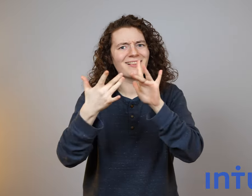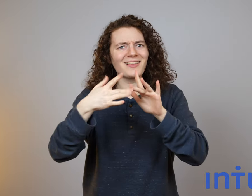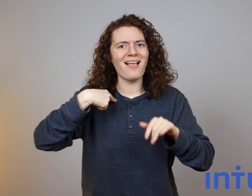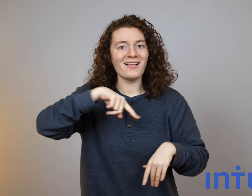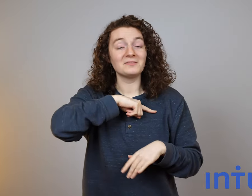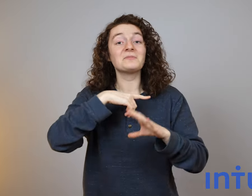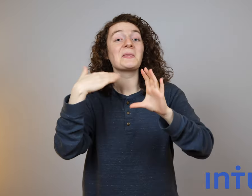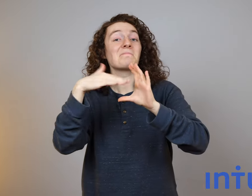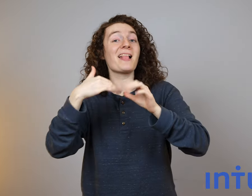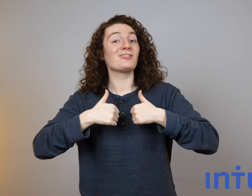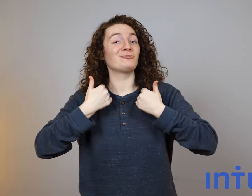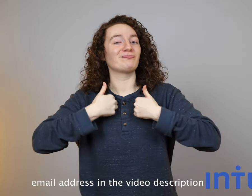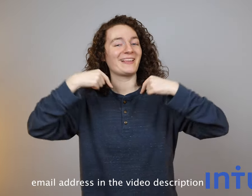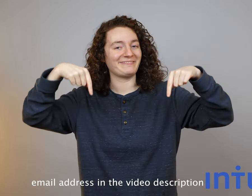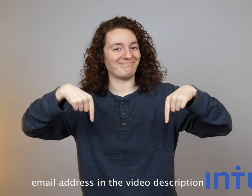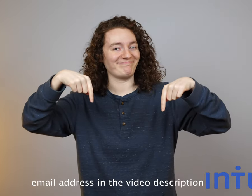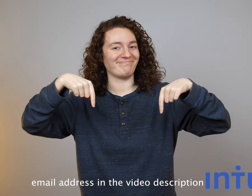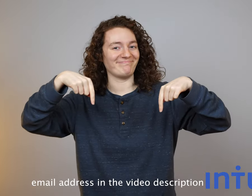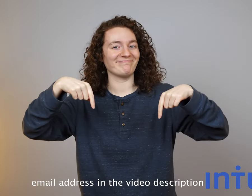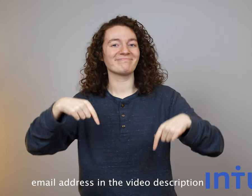please contact us via our email address in the video description below.